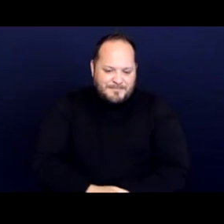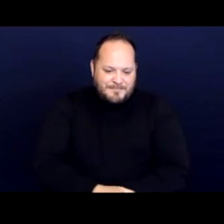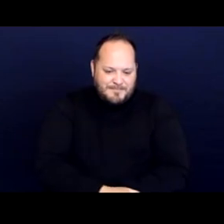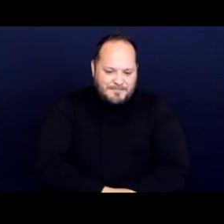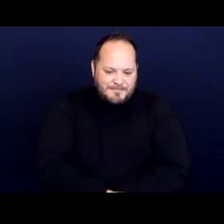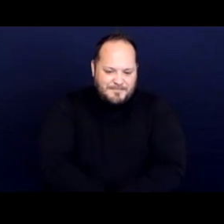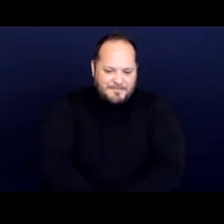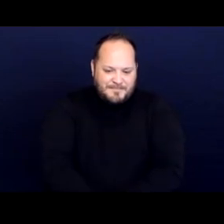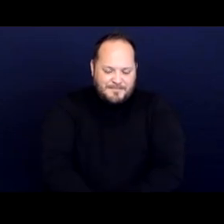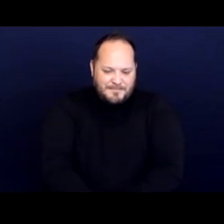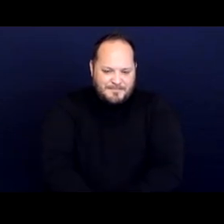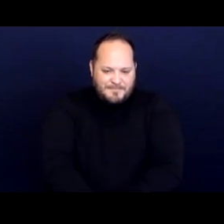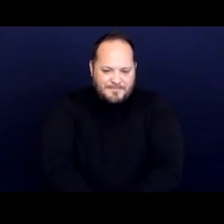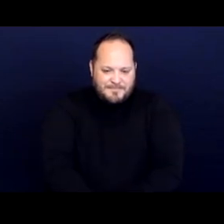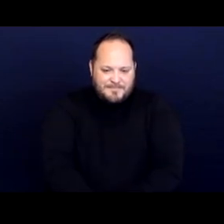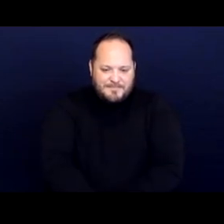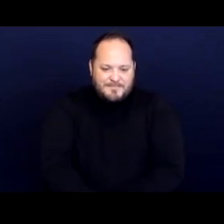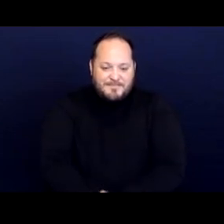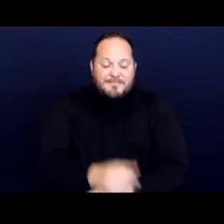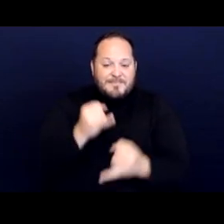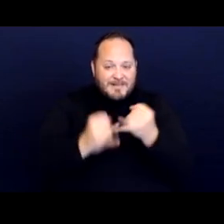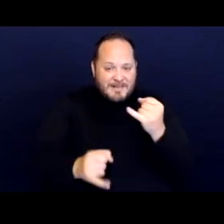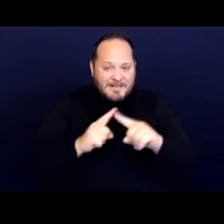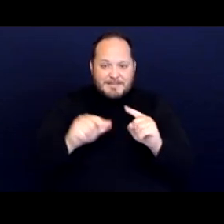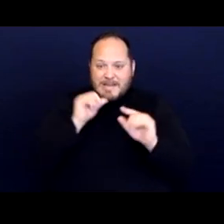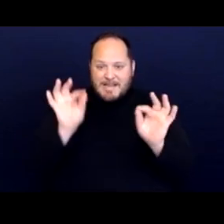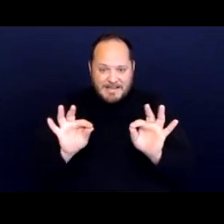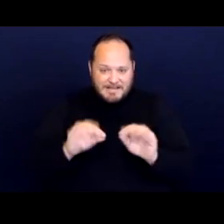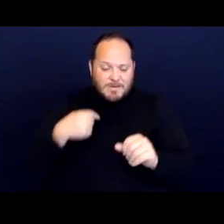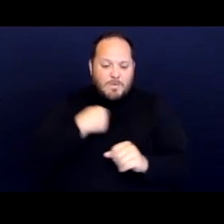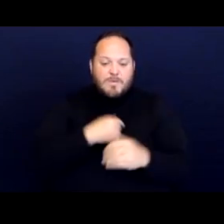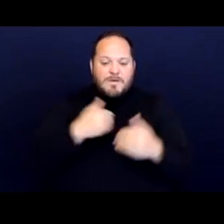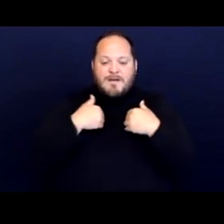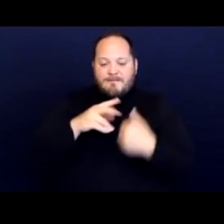So last, but certainly not least again we have Vannucci v. County of Sonoma.